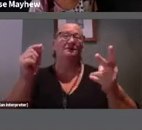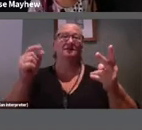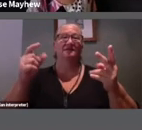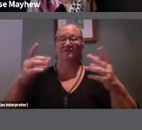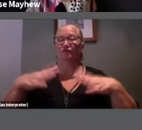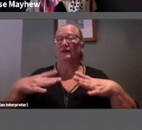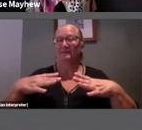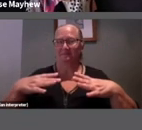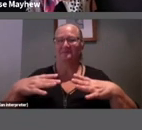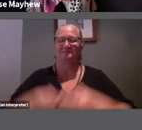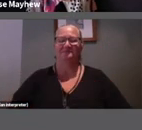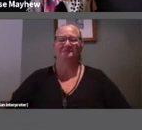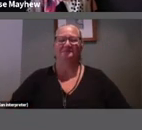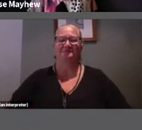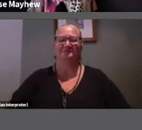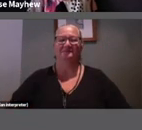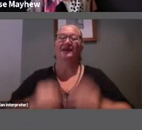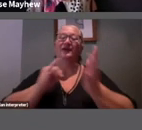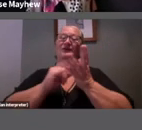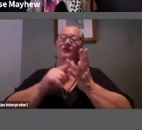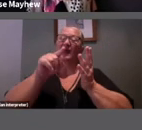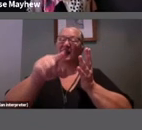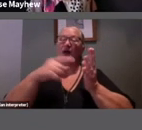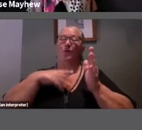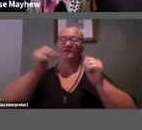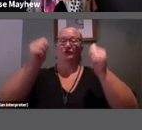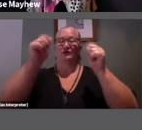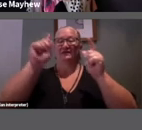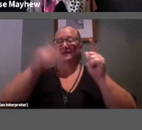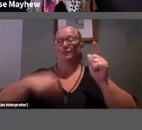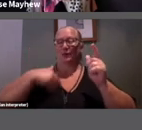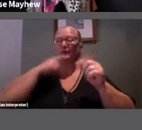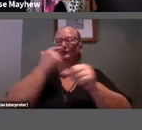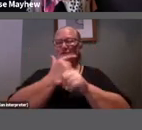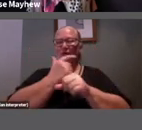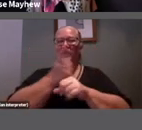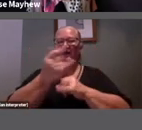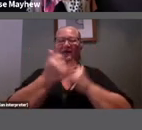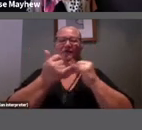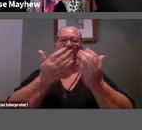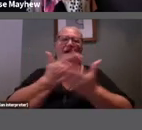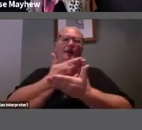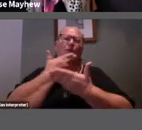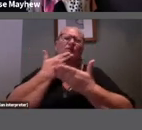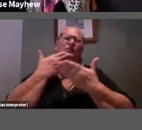And it's here that I want to finish this morning's talk. There's a very beautiful and long and rich history between